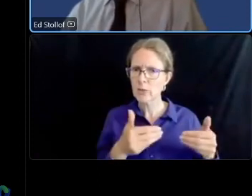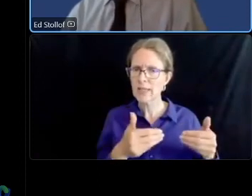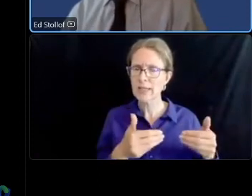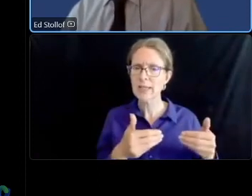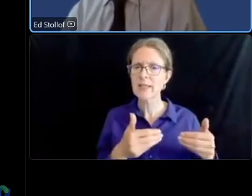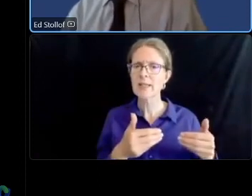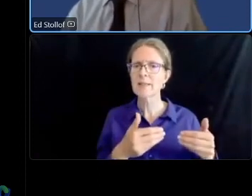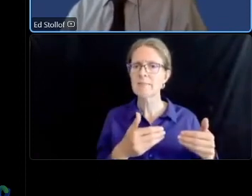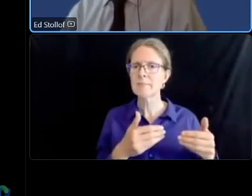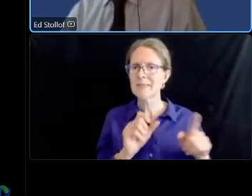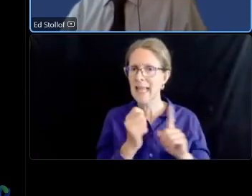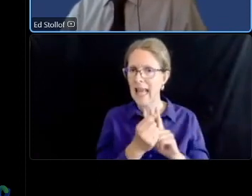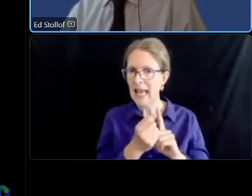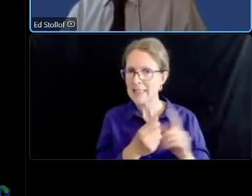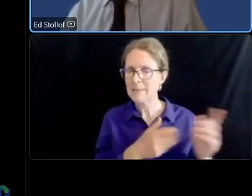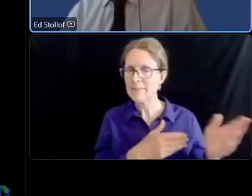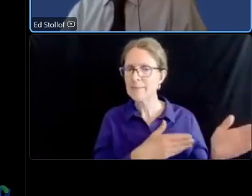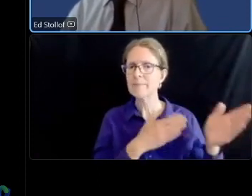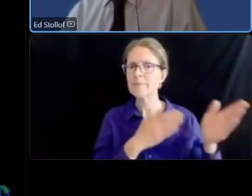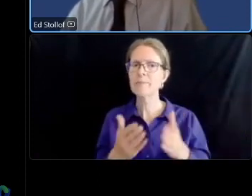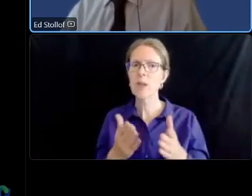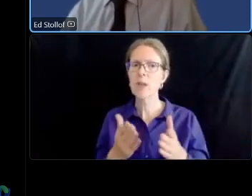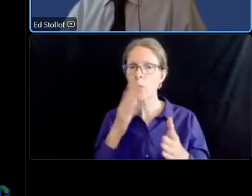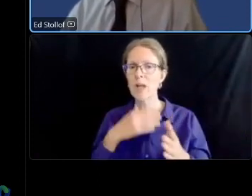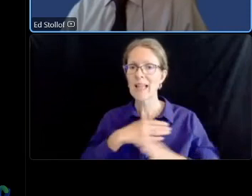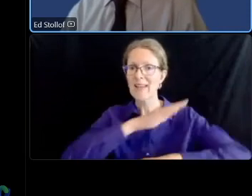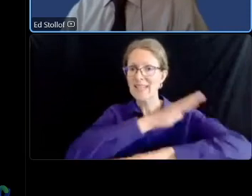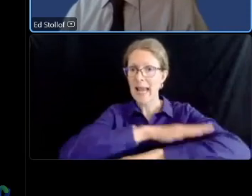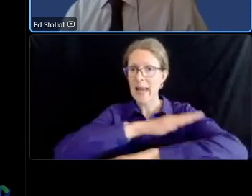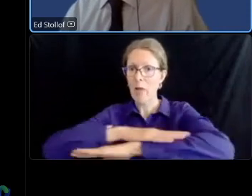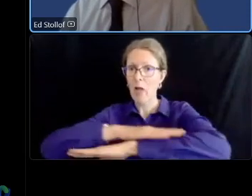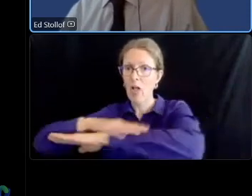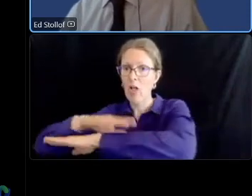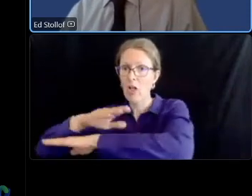much more detail i know it's a little bit difficult uh you know virtually so those